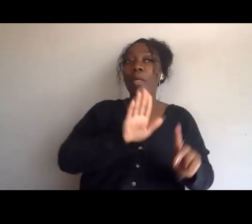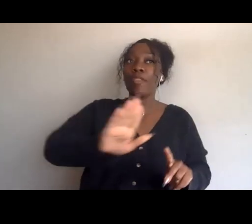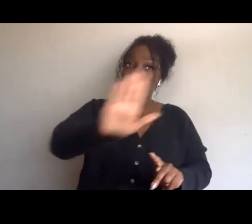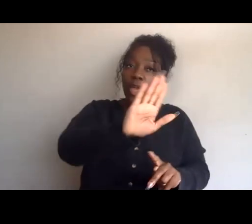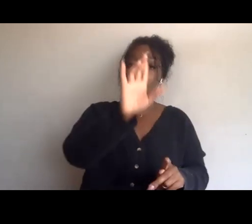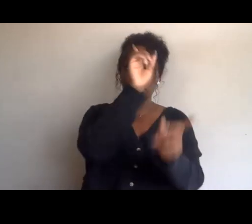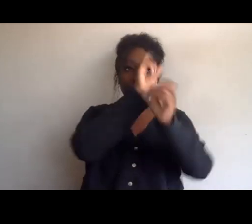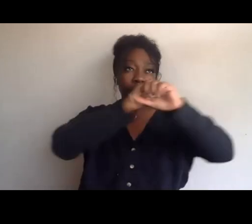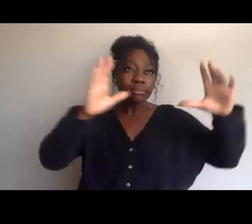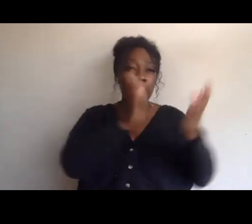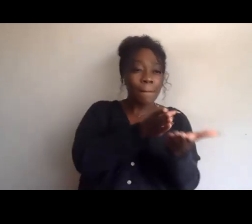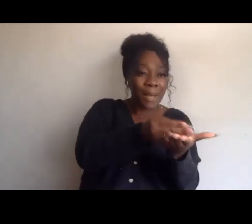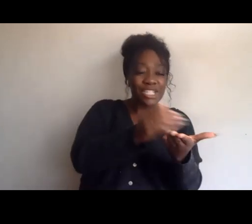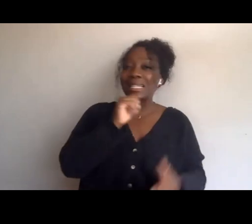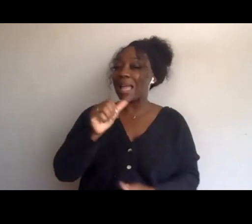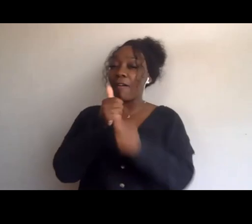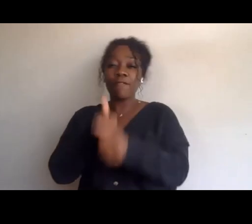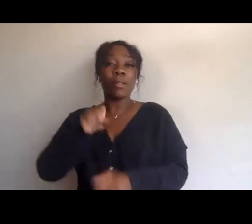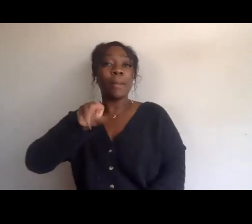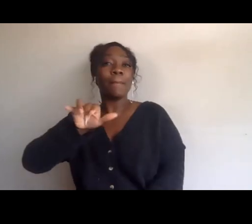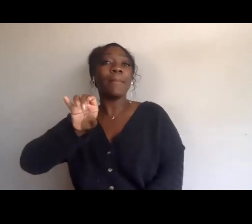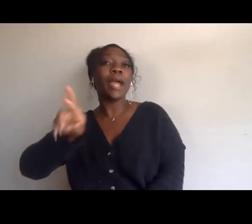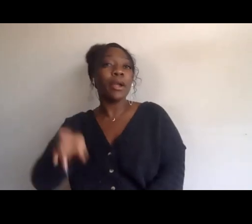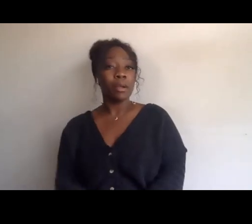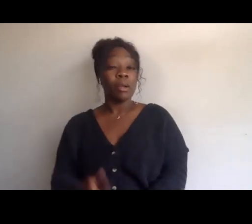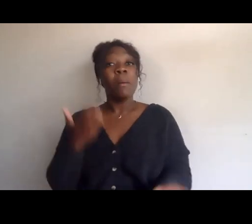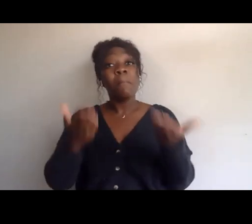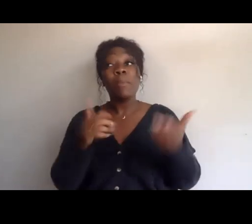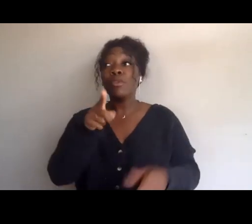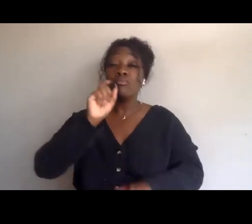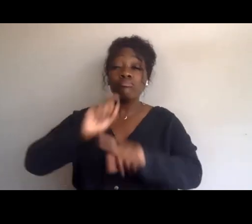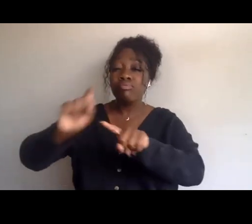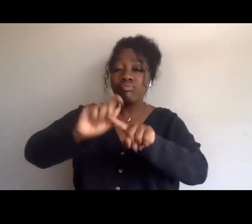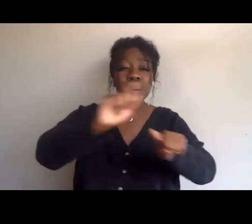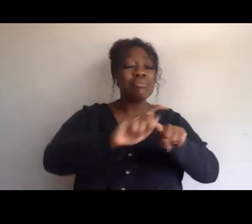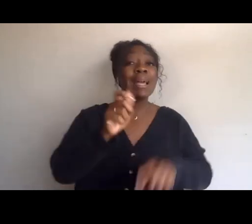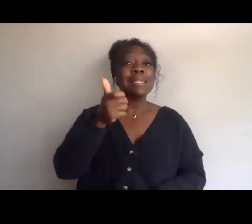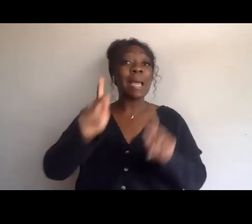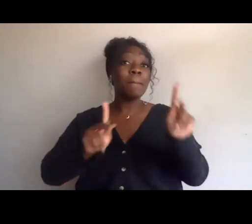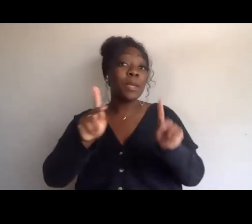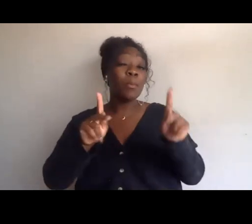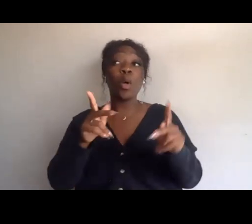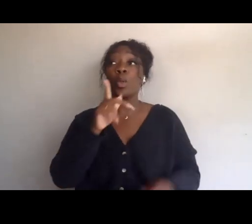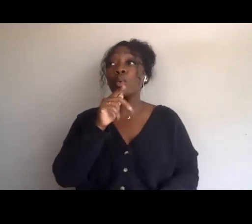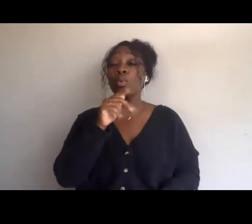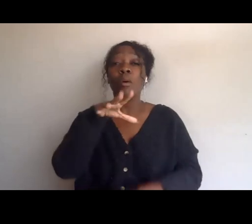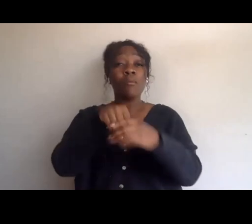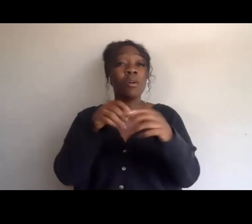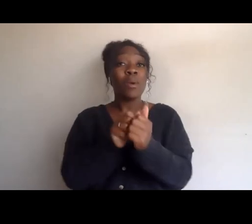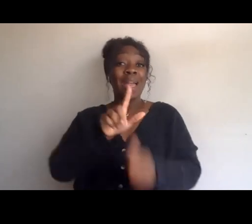into the LA Police Commission and tell them to block the $67 million that LAPD says it needs